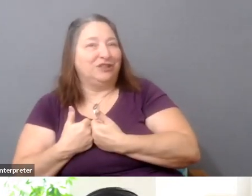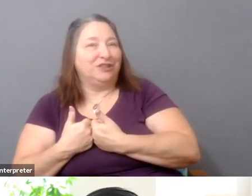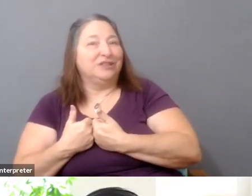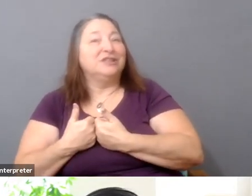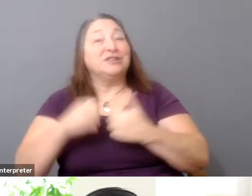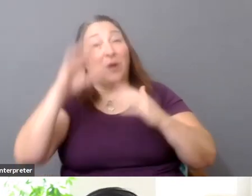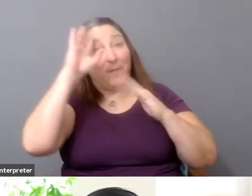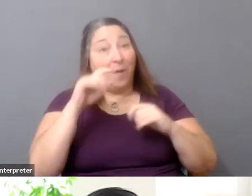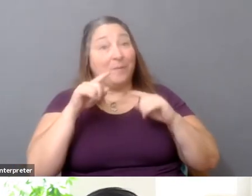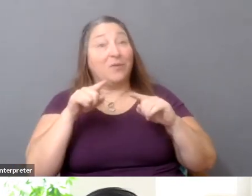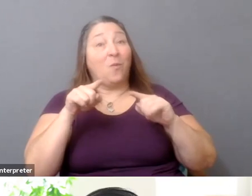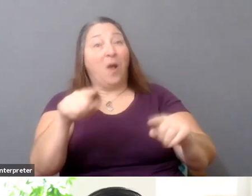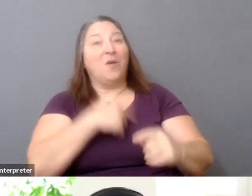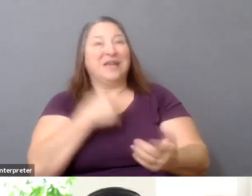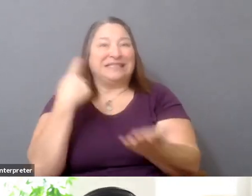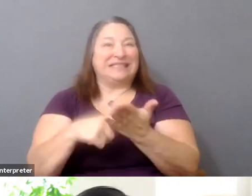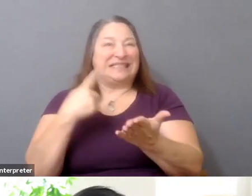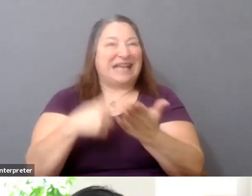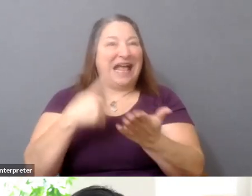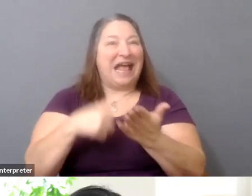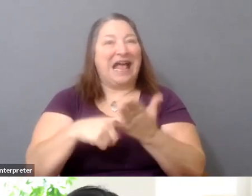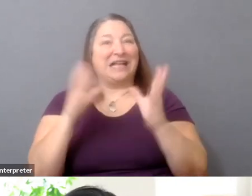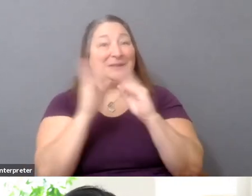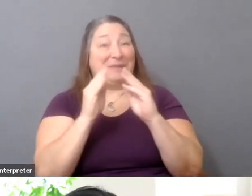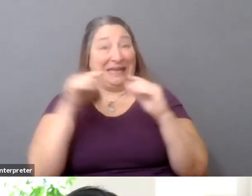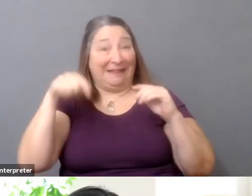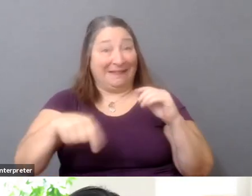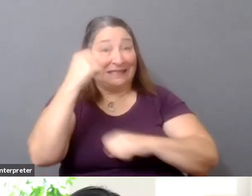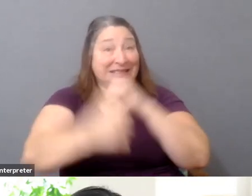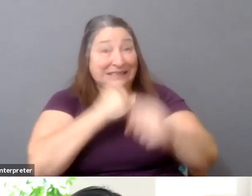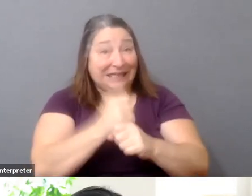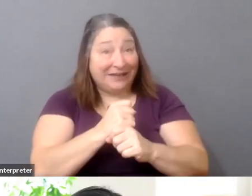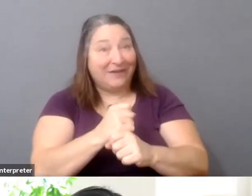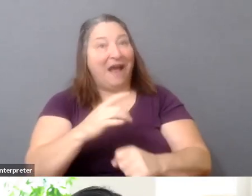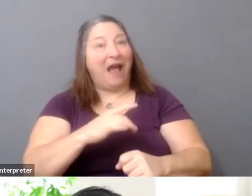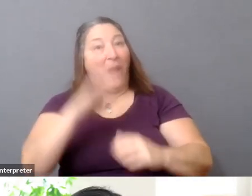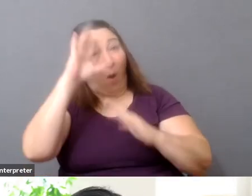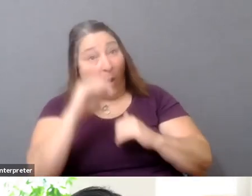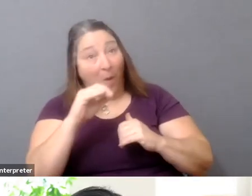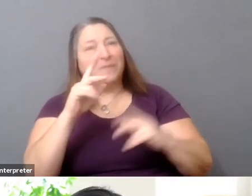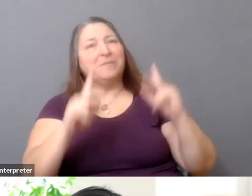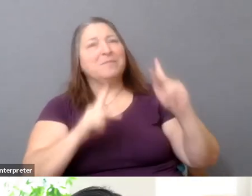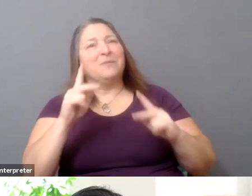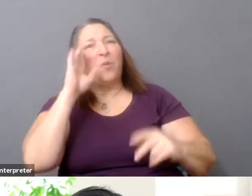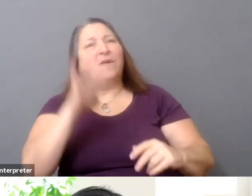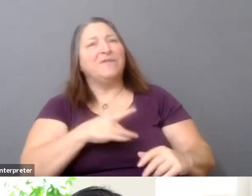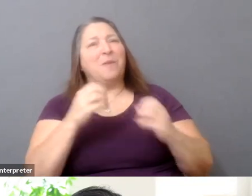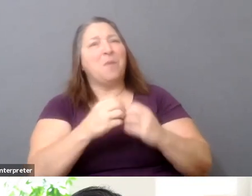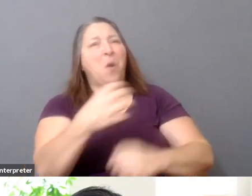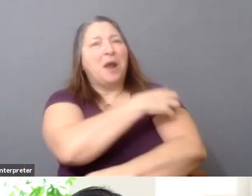this year that people can feel a little more empowered to define the terms of--